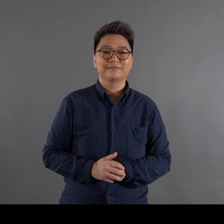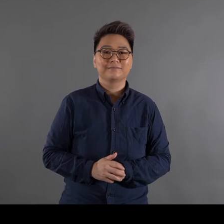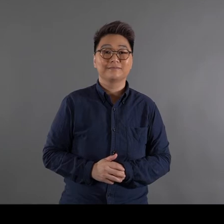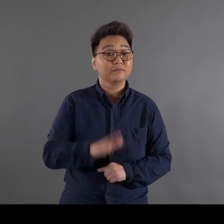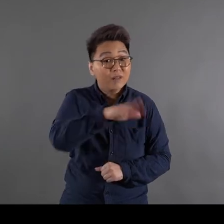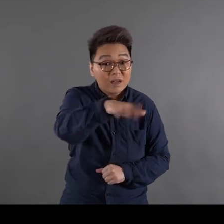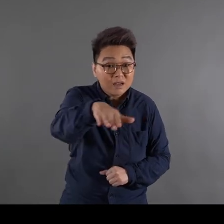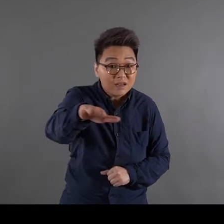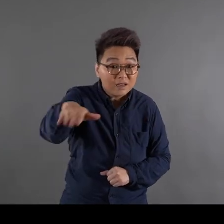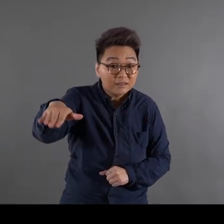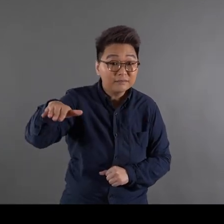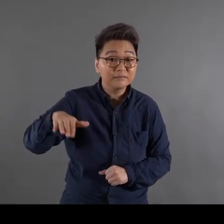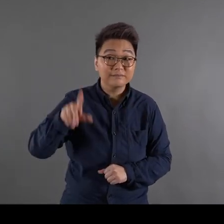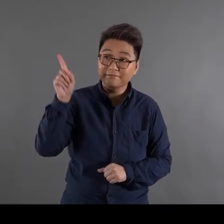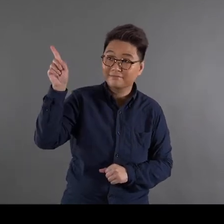Kit This one